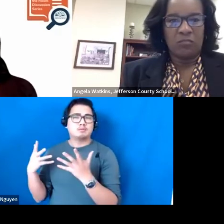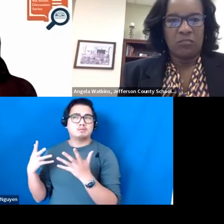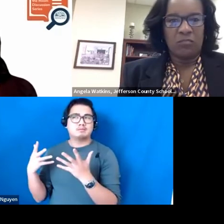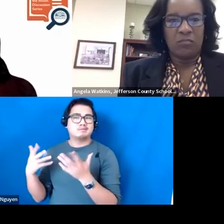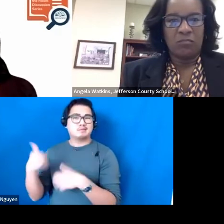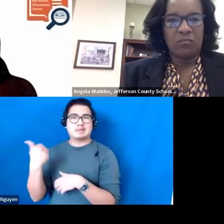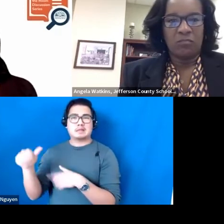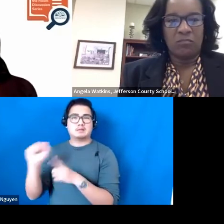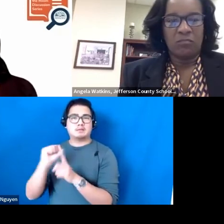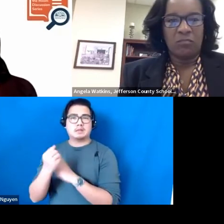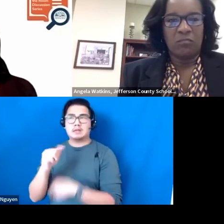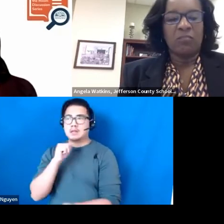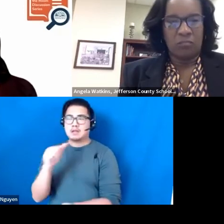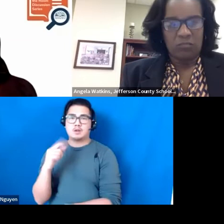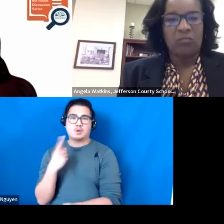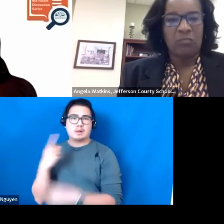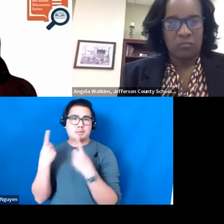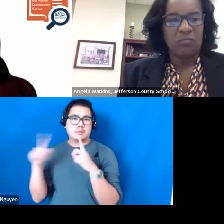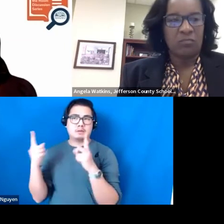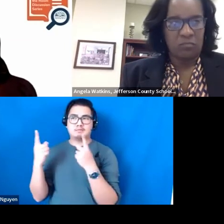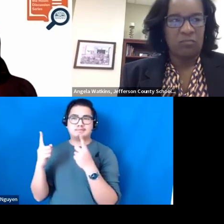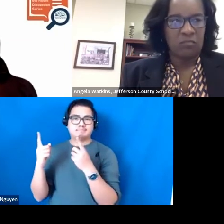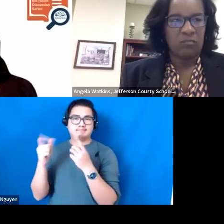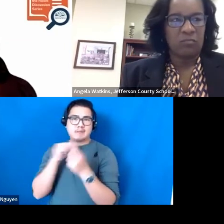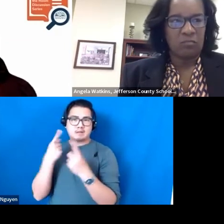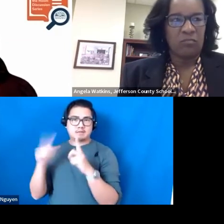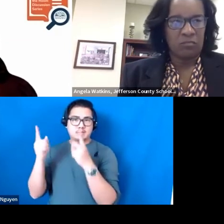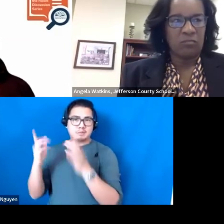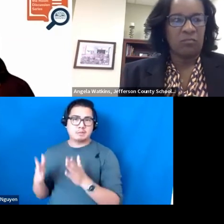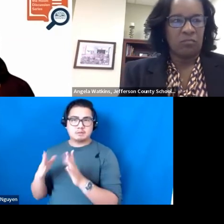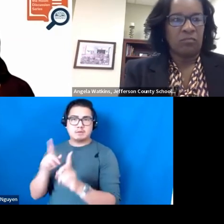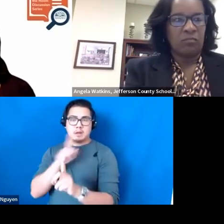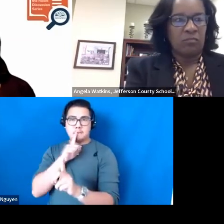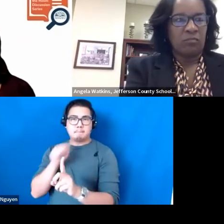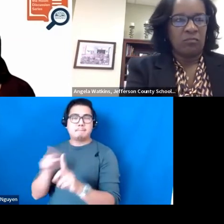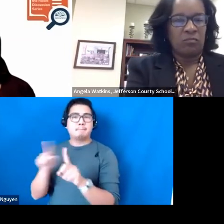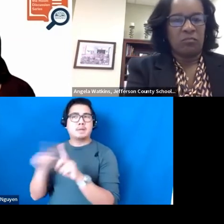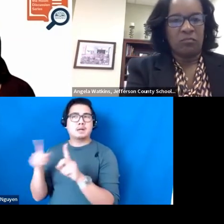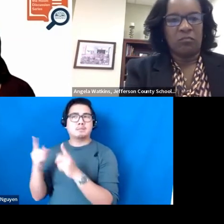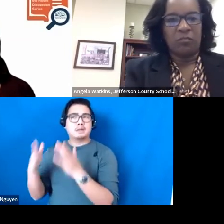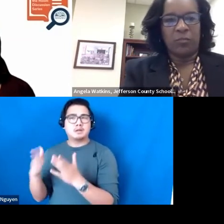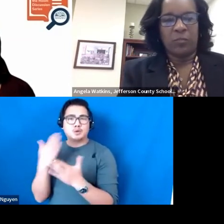Not an ineffective person, but a person who doesn't know how to affect the right direction that we are going in literacy.